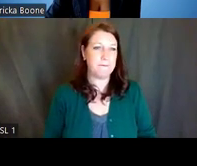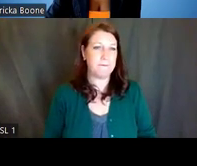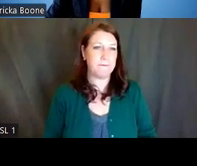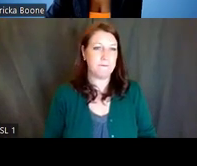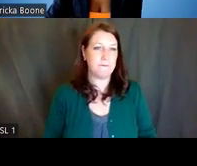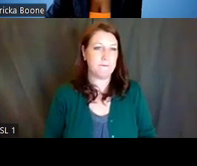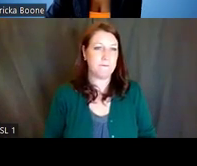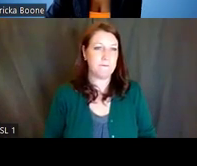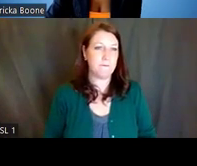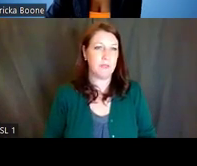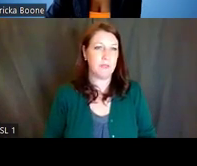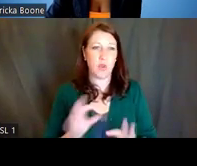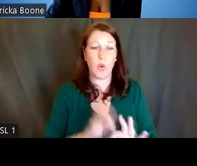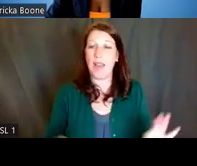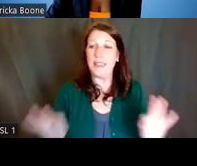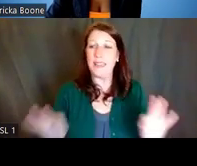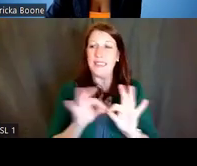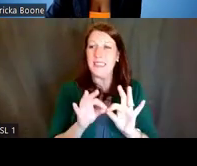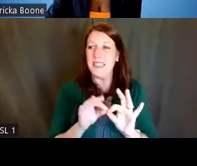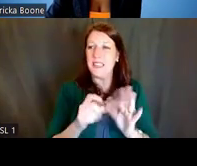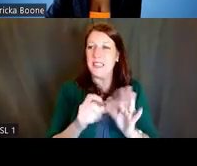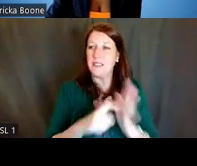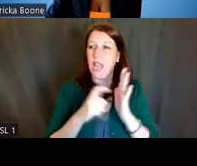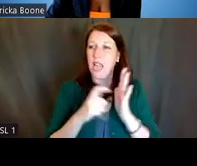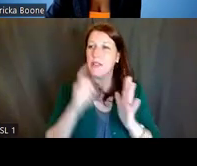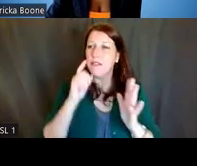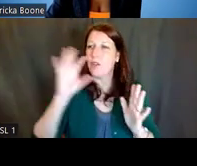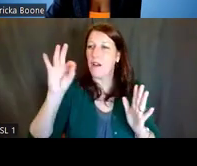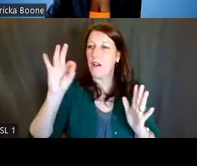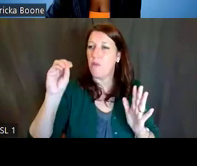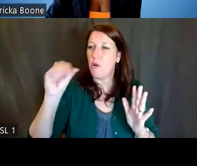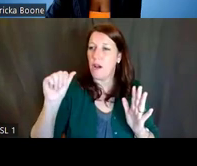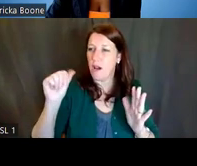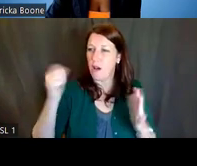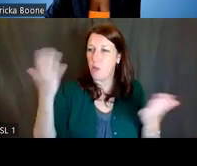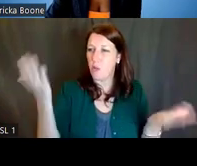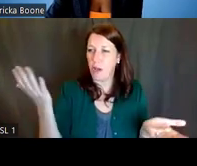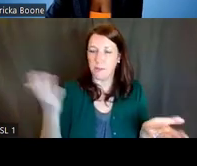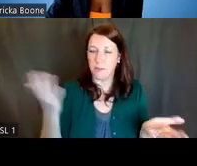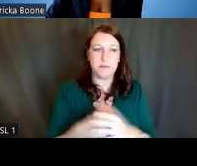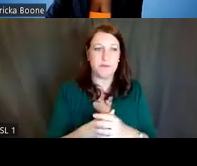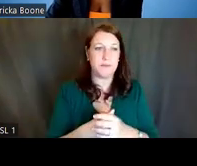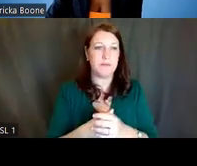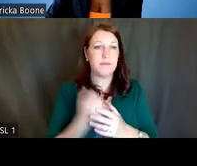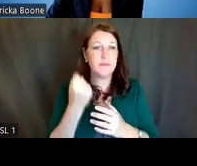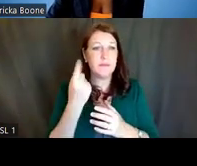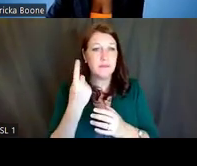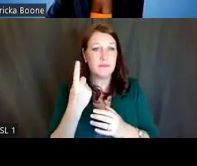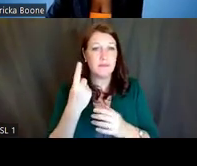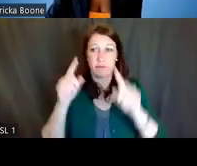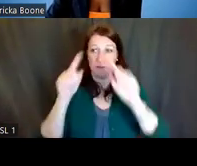What are key elements within a funding opportunity announcement, or FOA? Again, it states the purpose of the program,